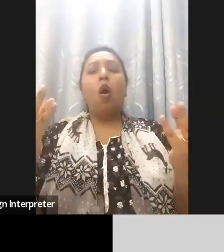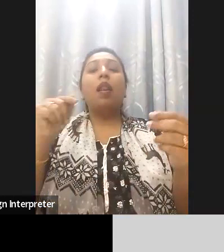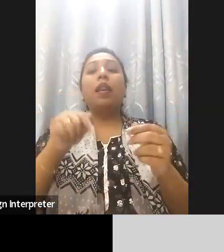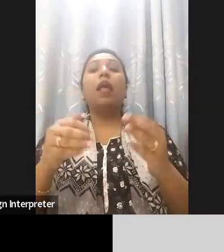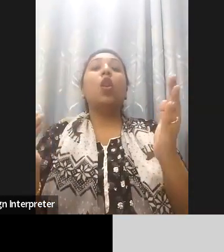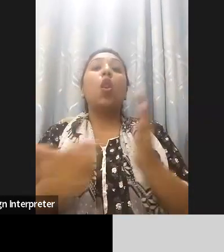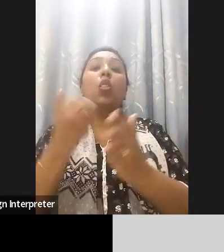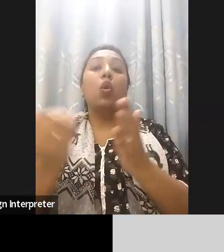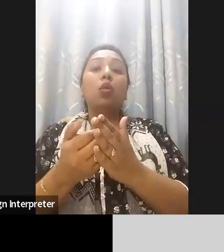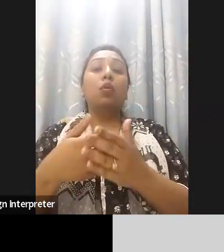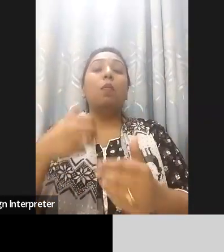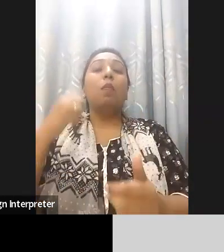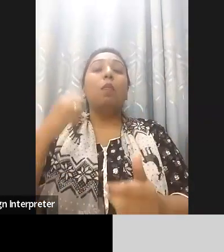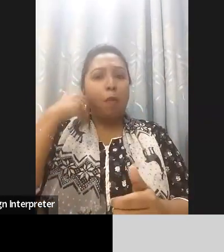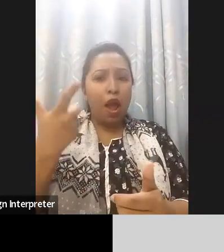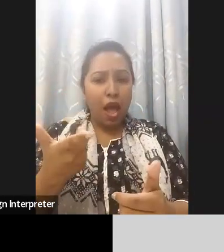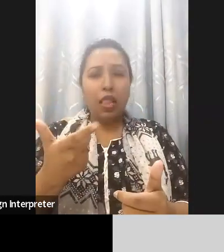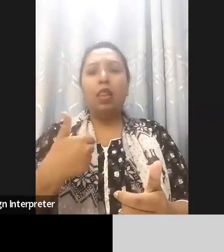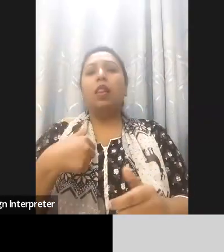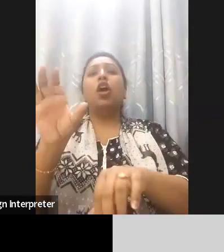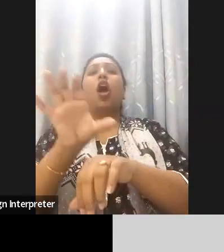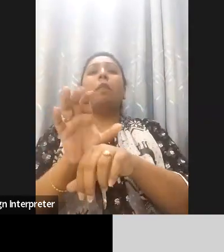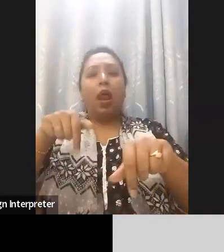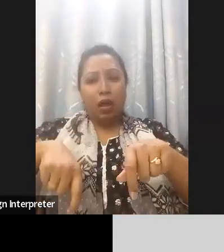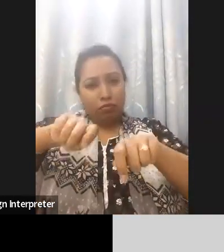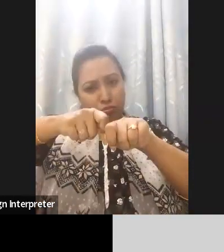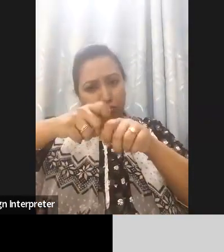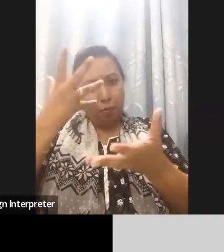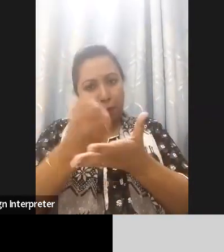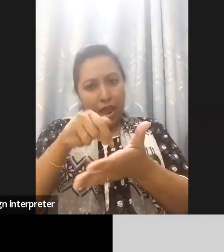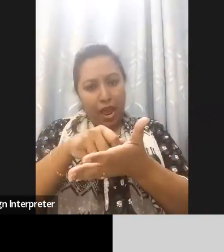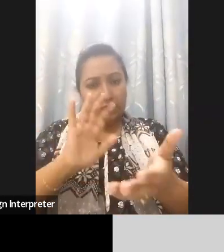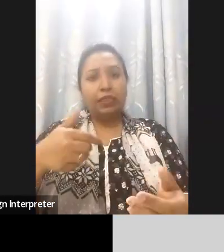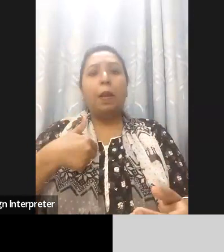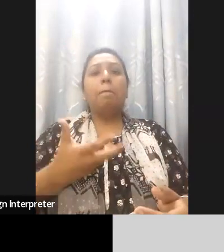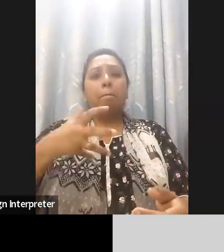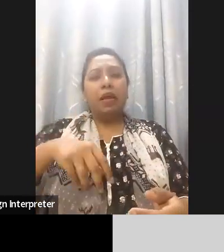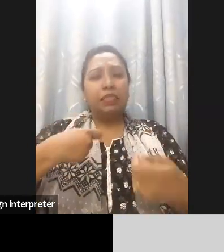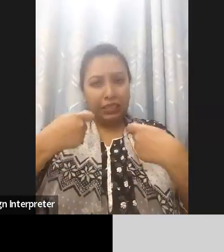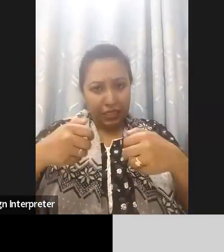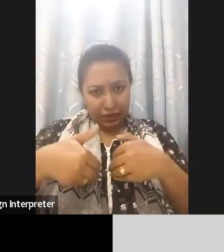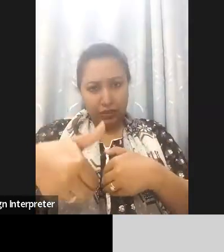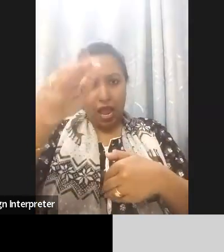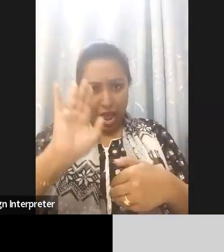I think it's a mixed bag right now so there are some standards and I think a follow-up